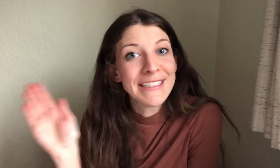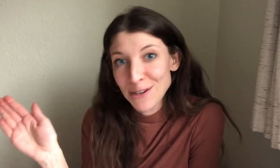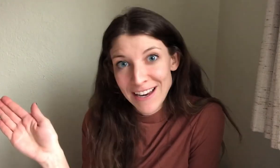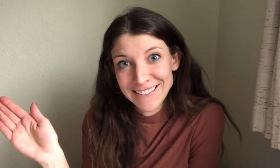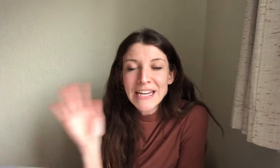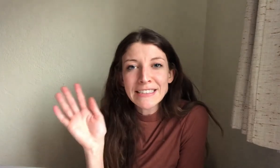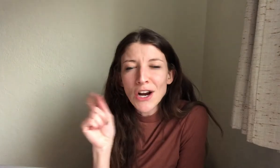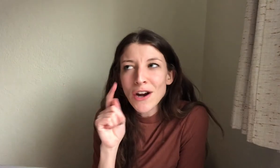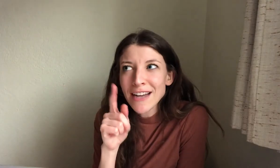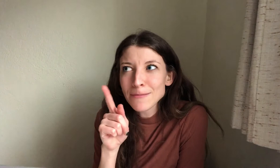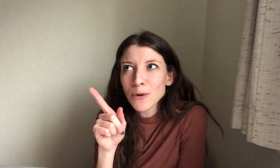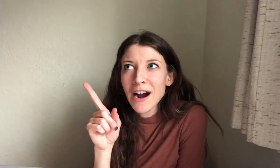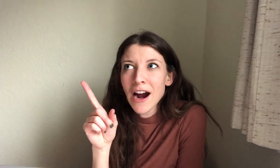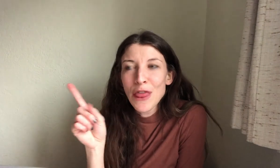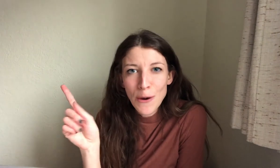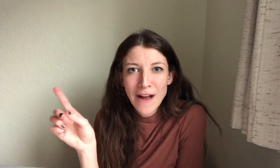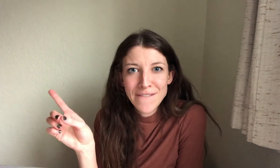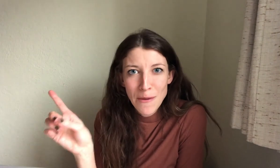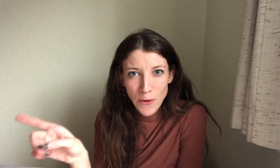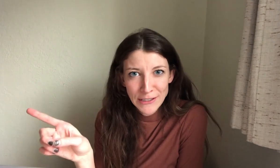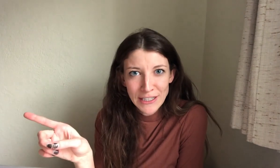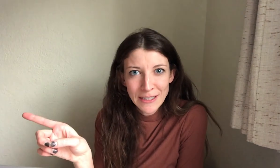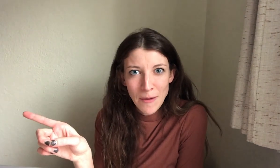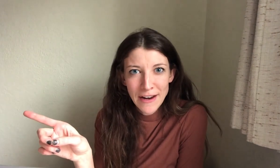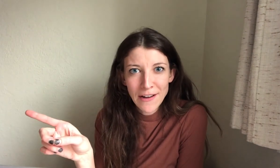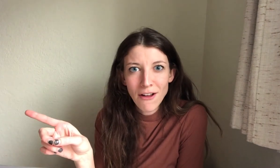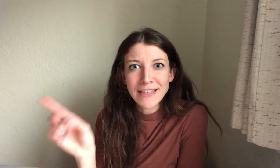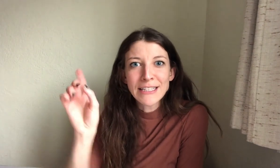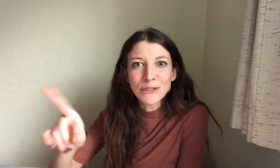is great because there are times where though I'm very boisterous about my hearing loss I do